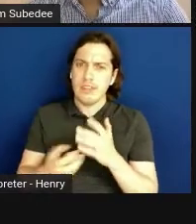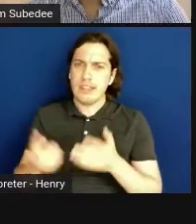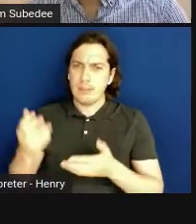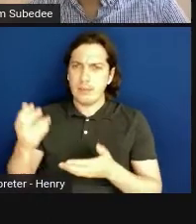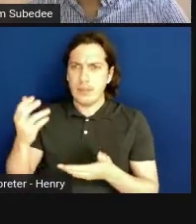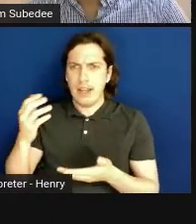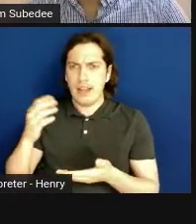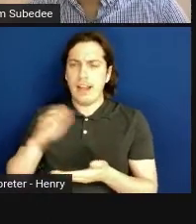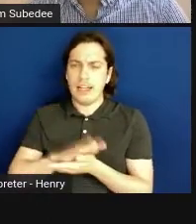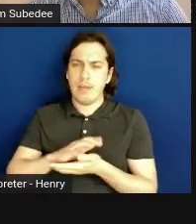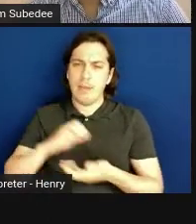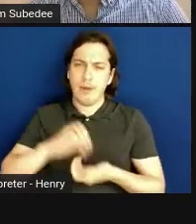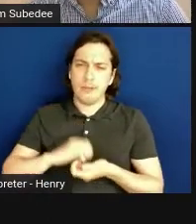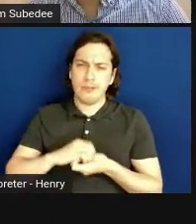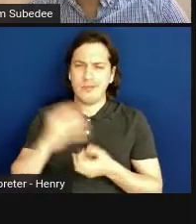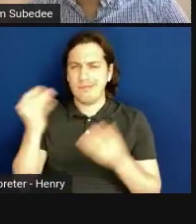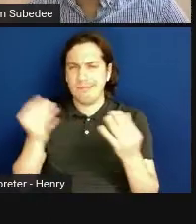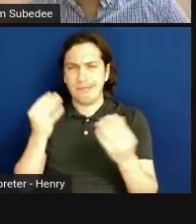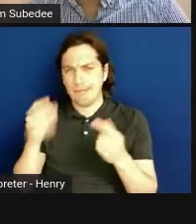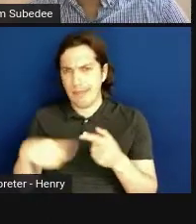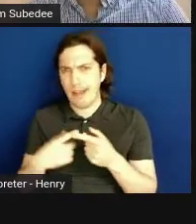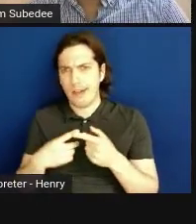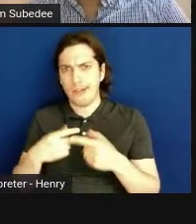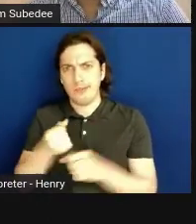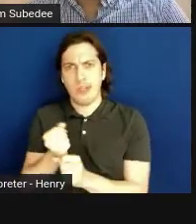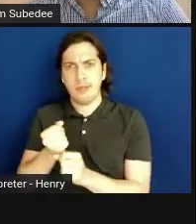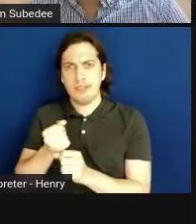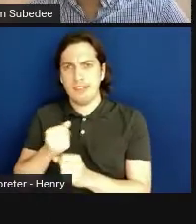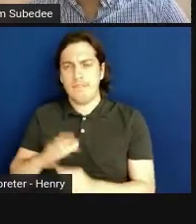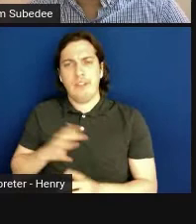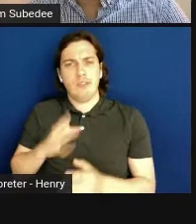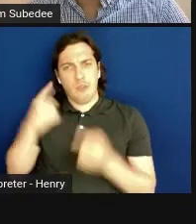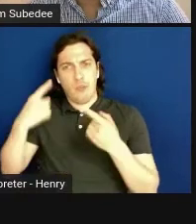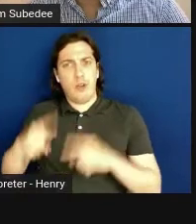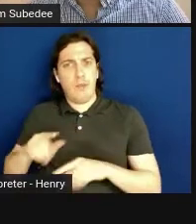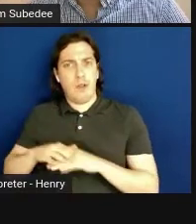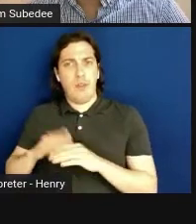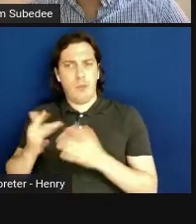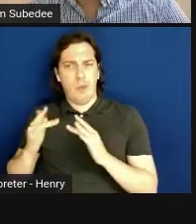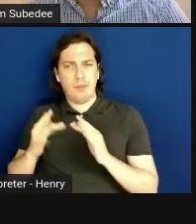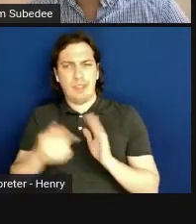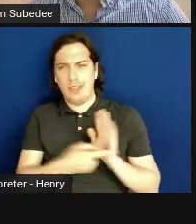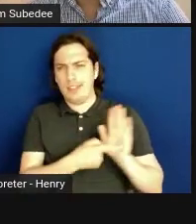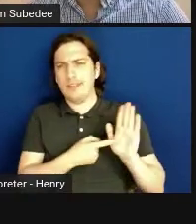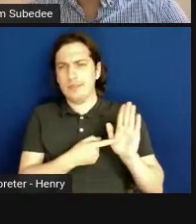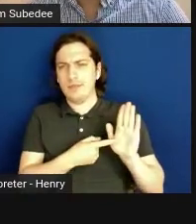You definitely should think of creating an official agreement. The website here will give you a model agreement